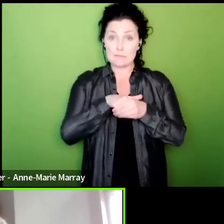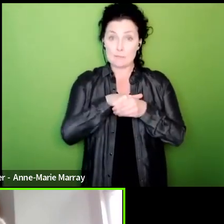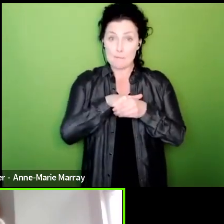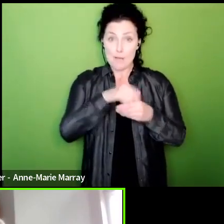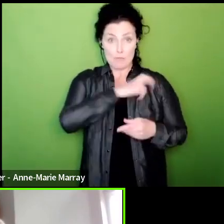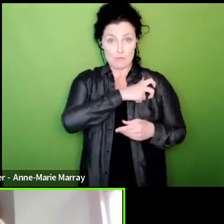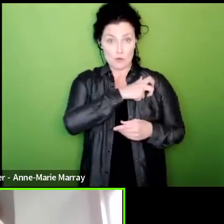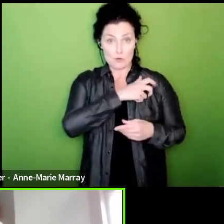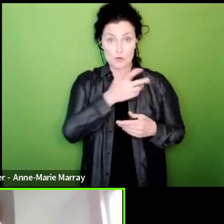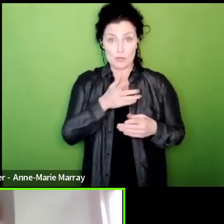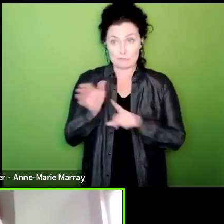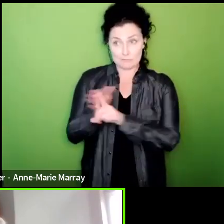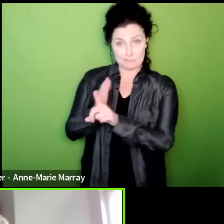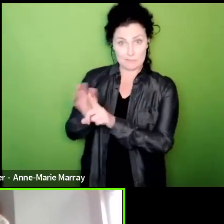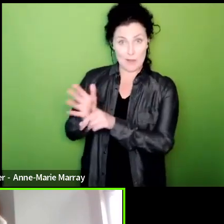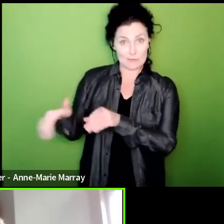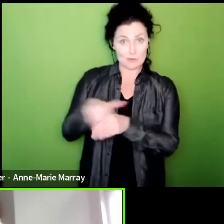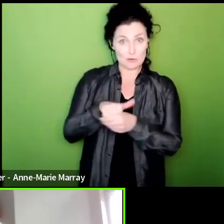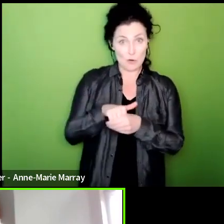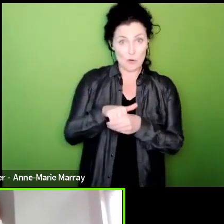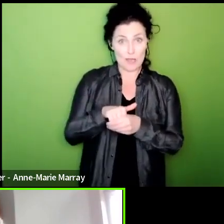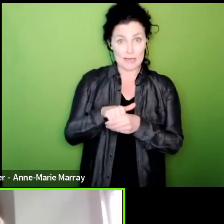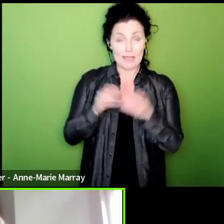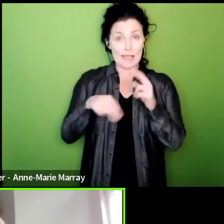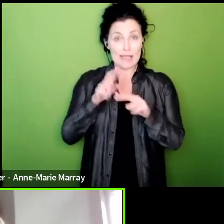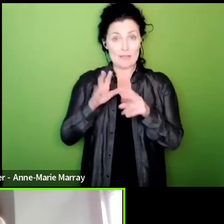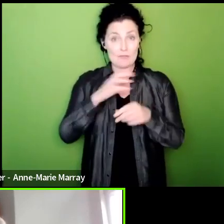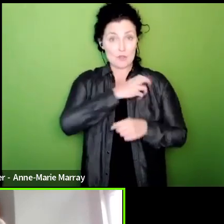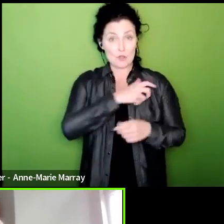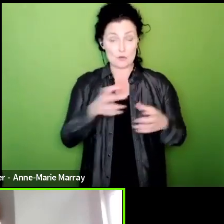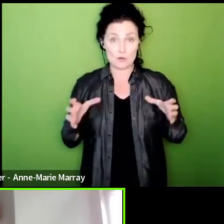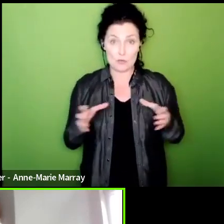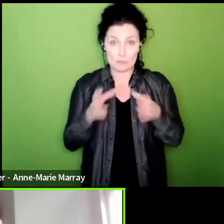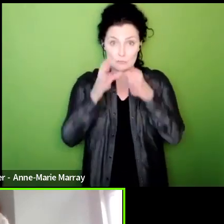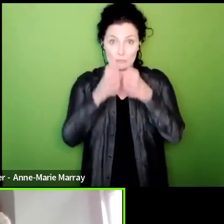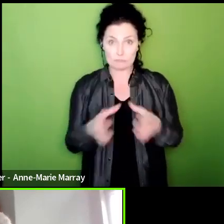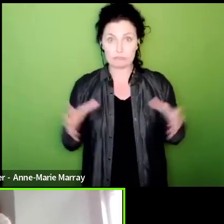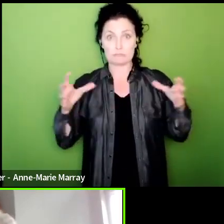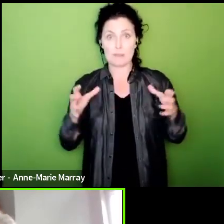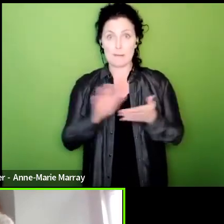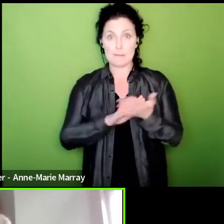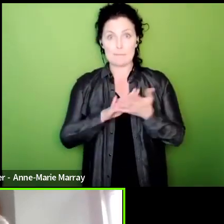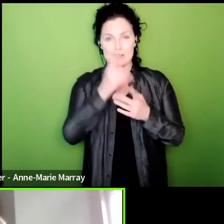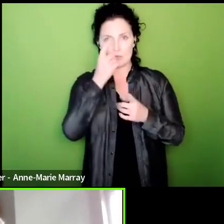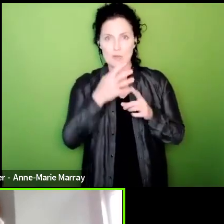if you're in one of those key targeted areas know that when we come to you the union financially